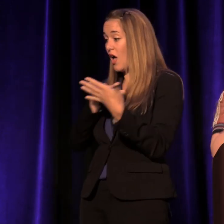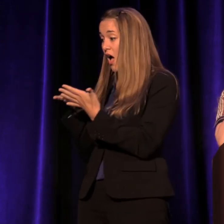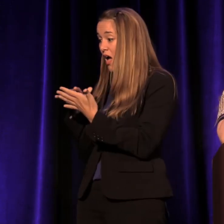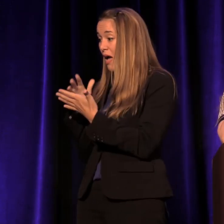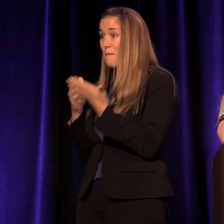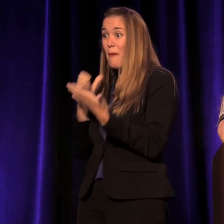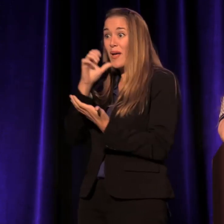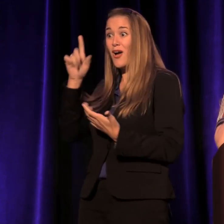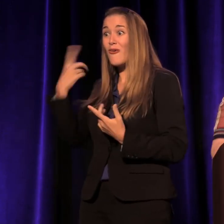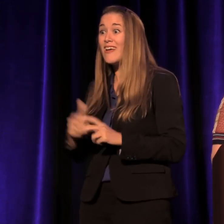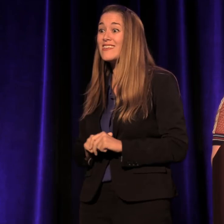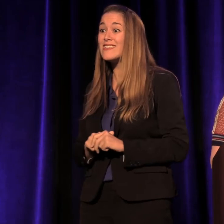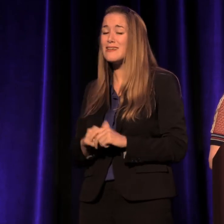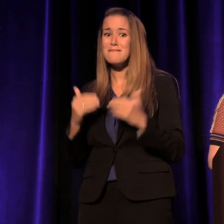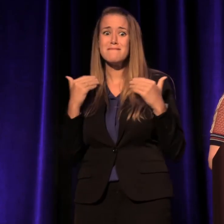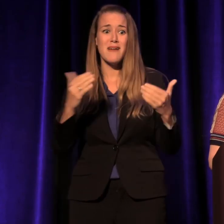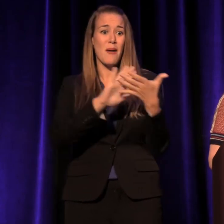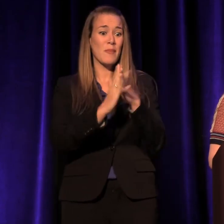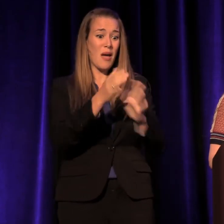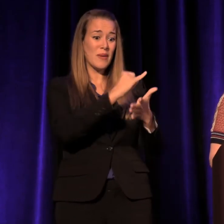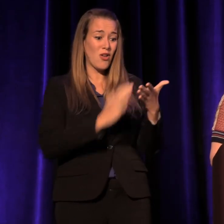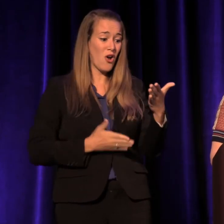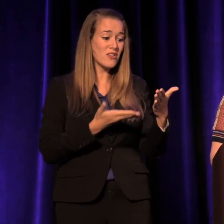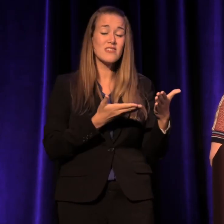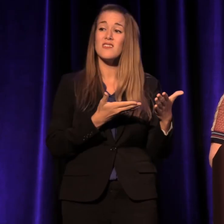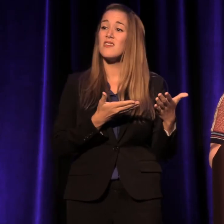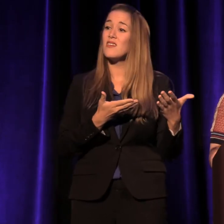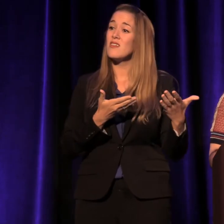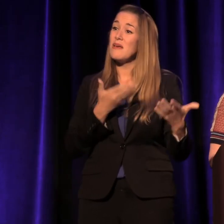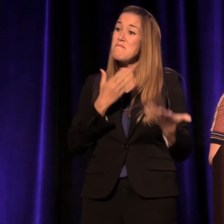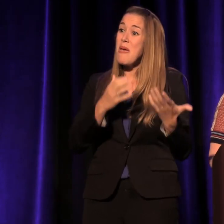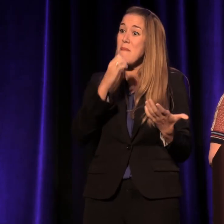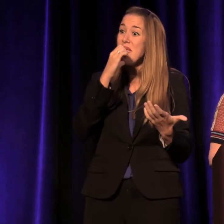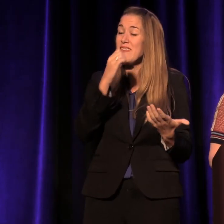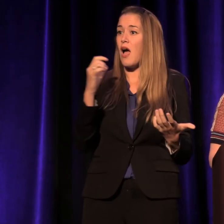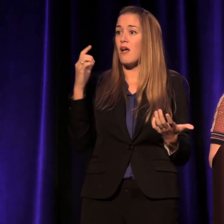that wanting to be an artist might not be nutbag.